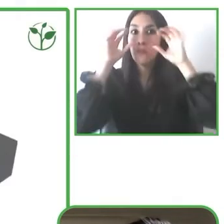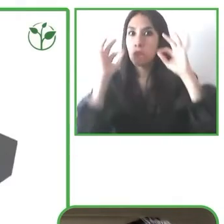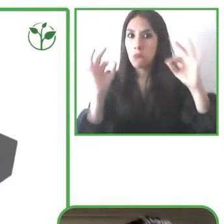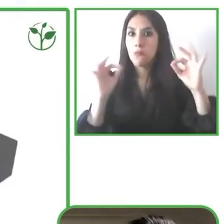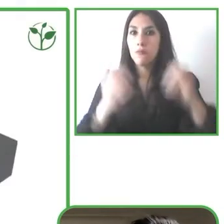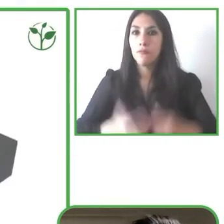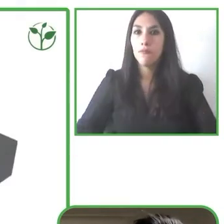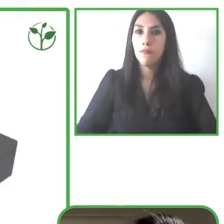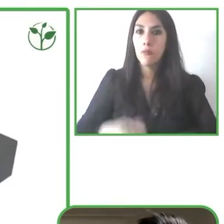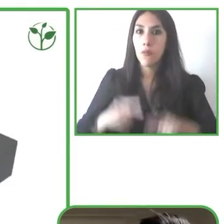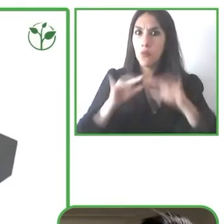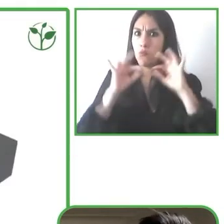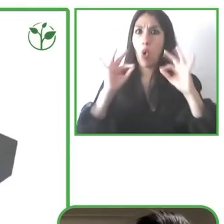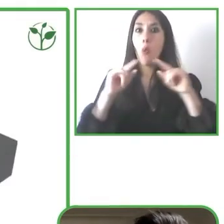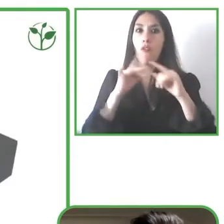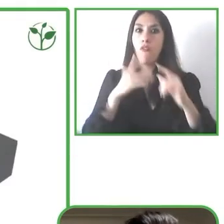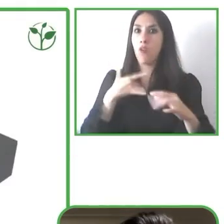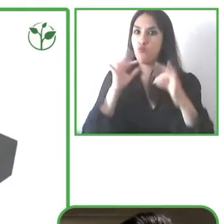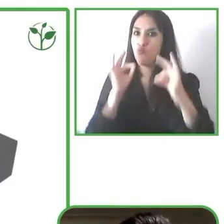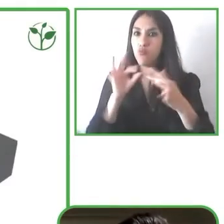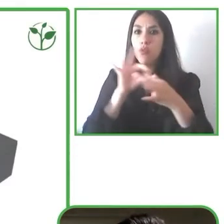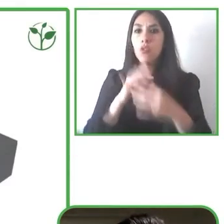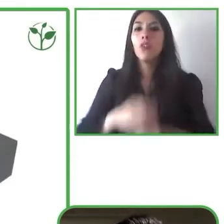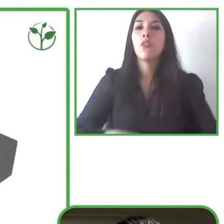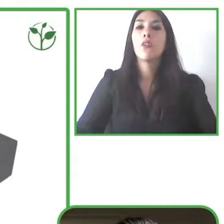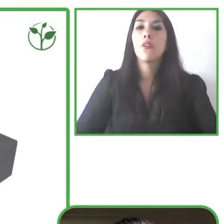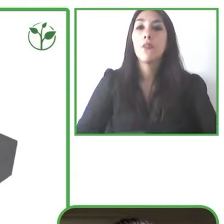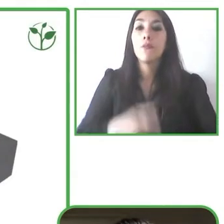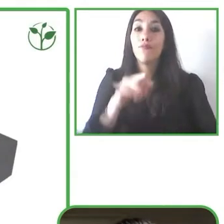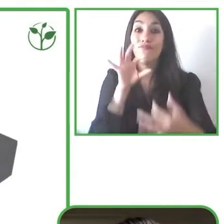but there's not just benefits for the user. Actually, we thought,